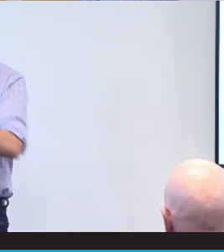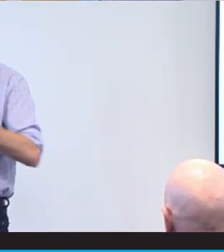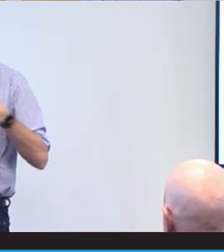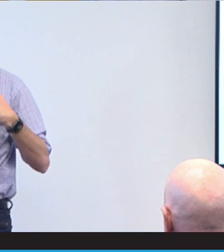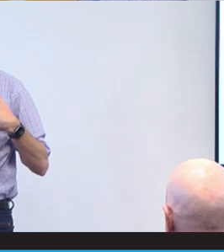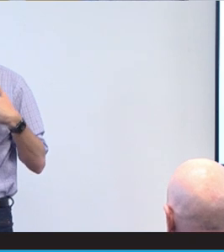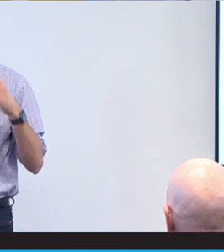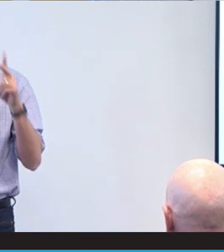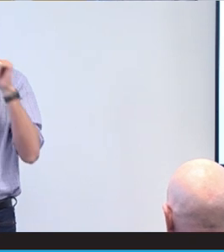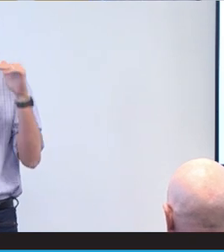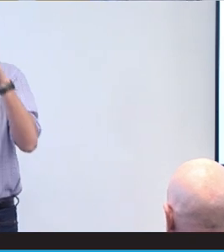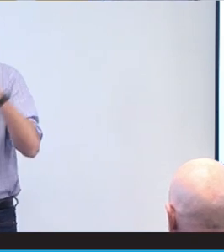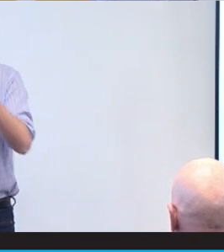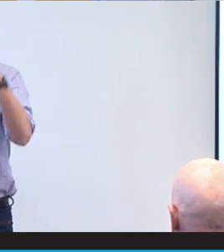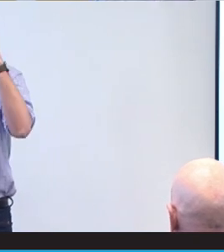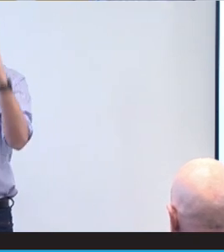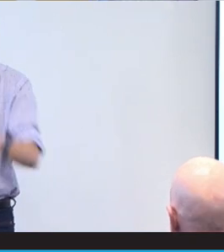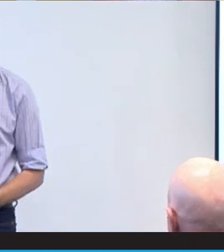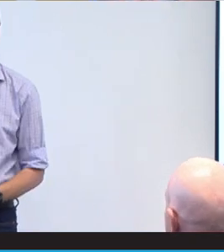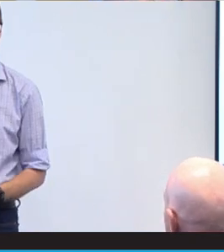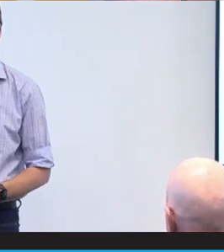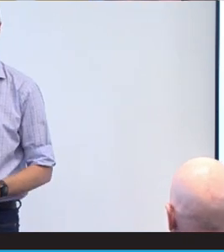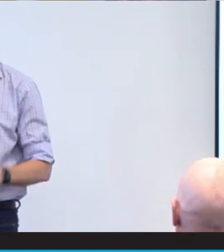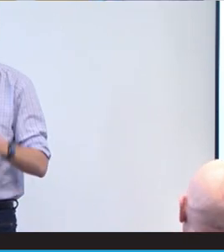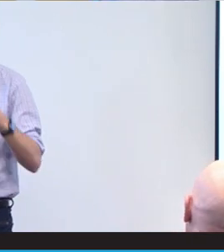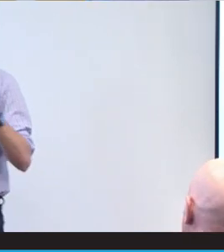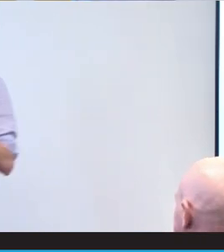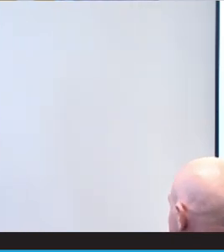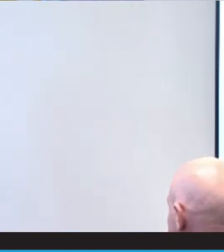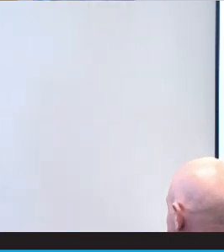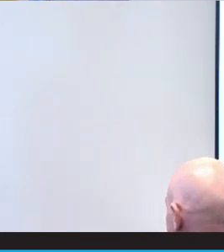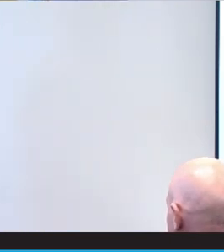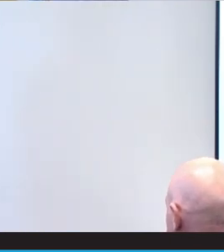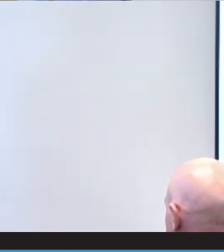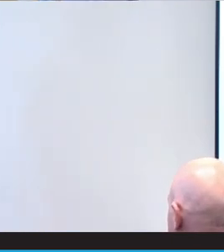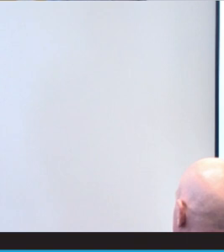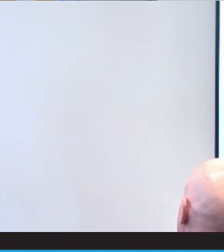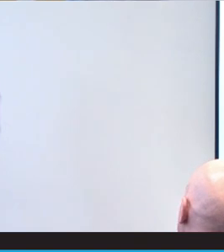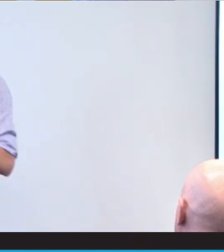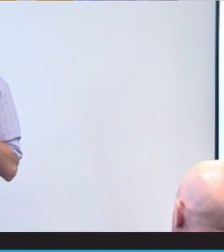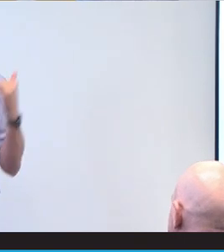amazing group of presenters. So I hope I can equal your expectation. I'm Brant,